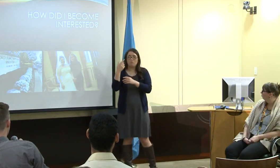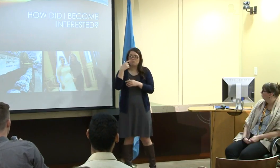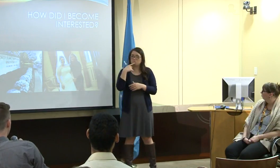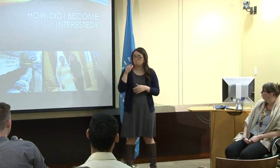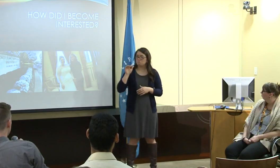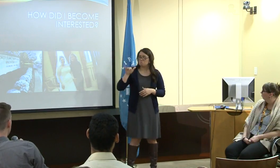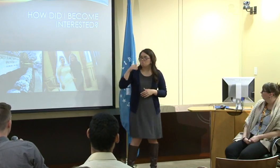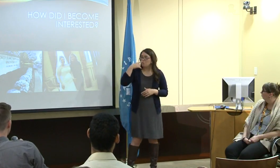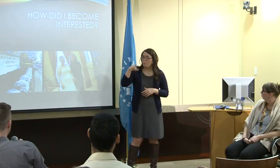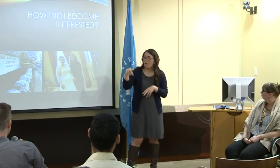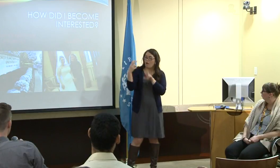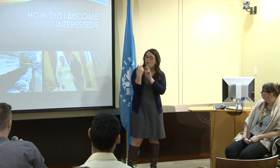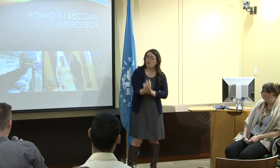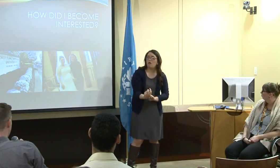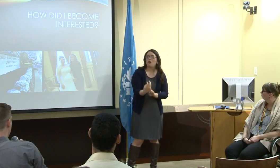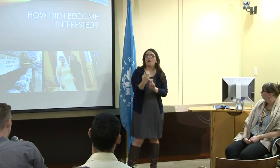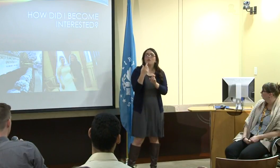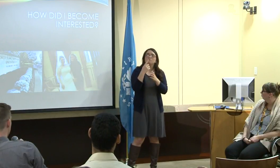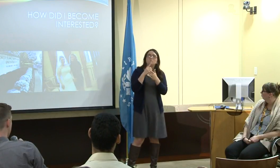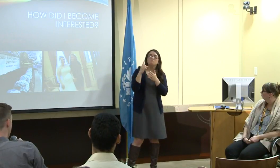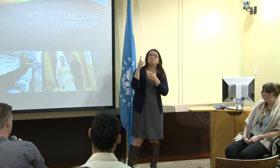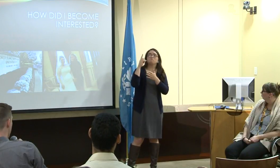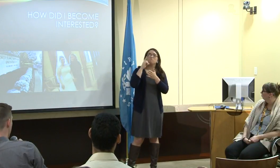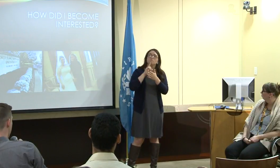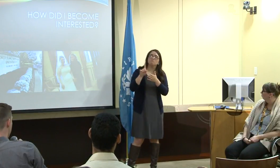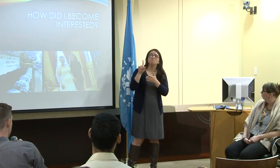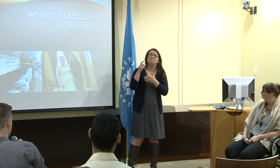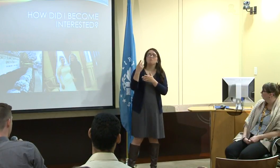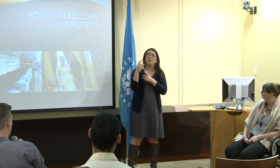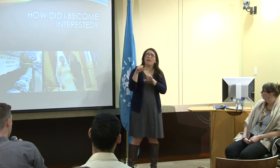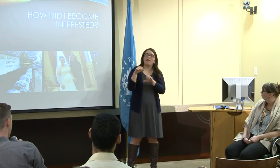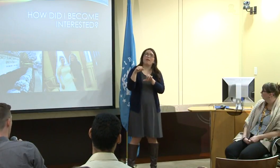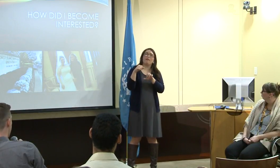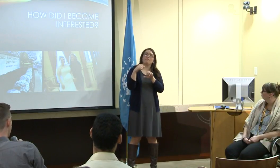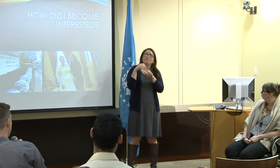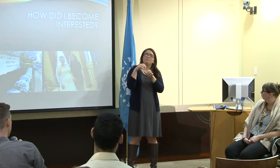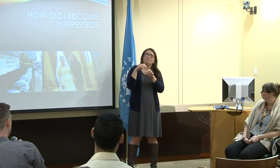and I had asked if she would sit down with me on a weekly basis